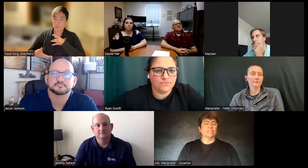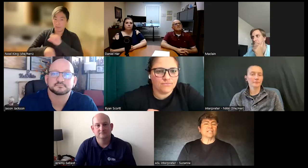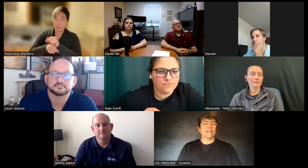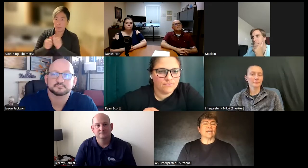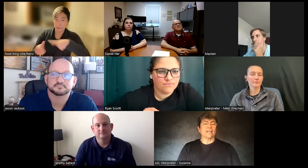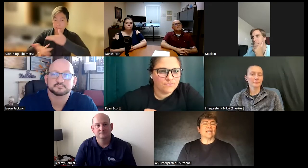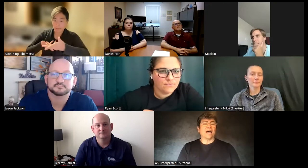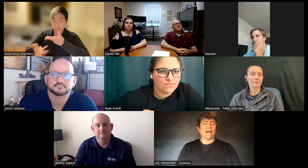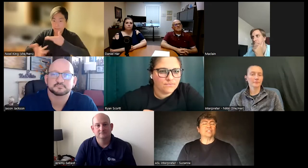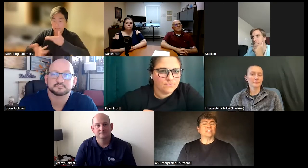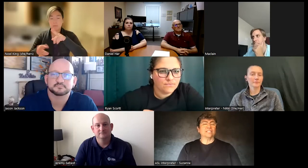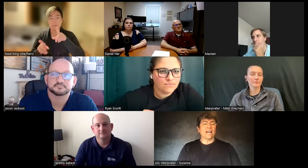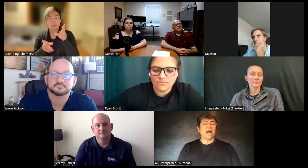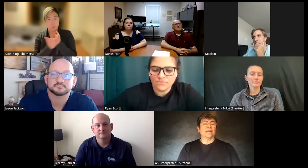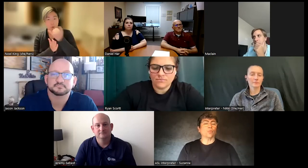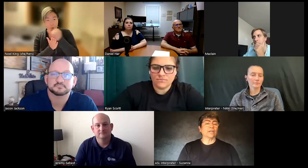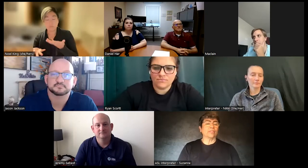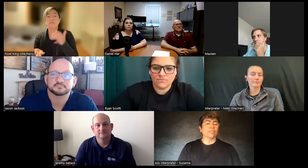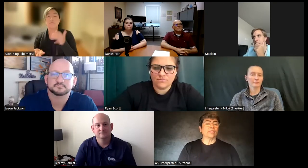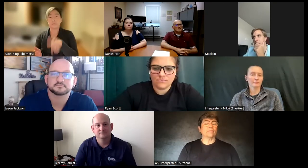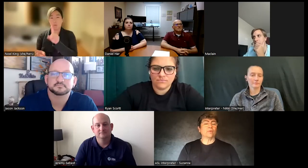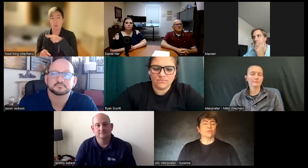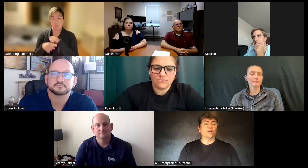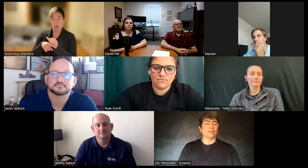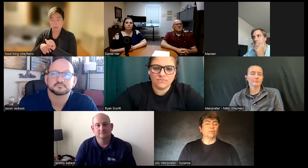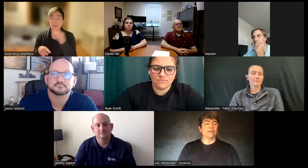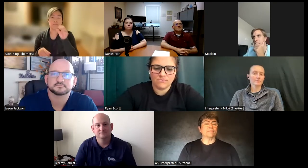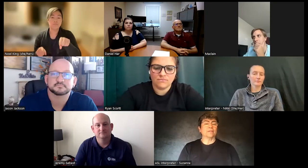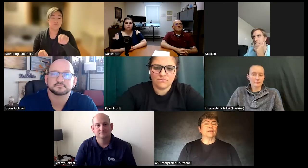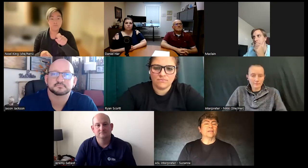could see how I liked working with them and doing art therapy with them and that